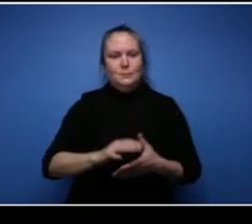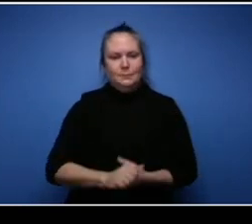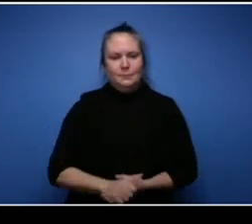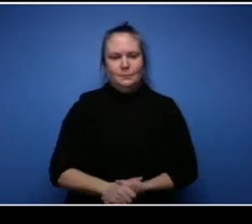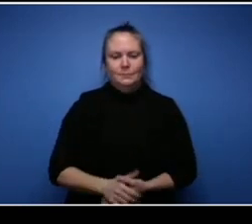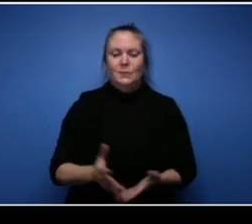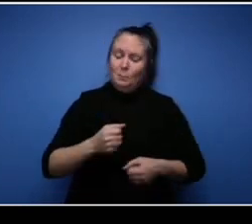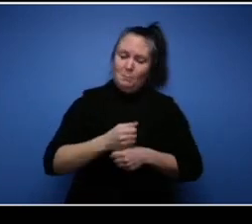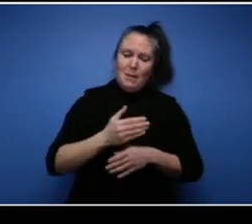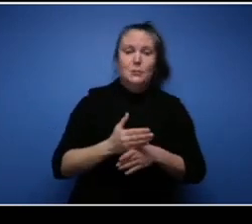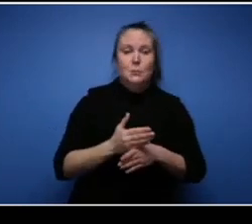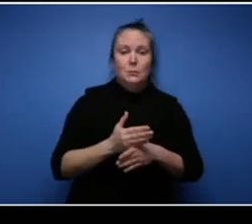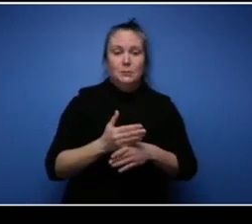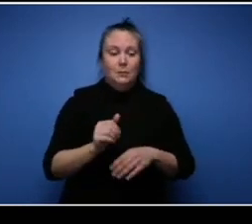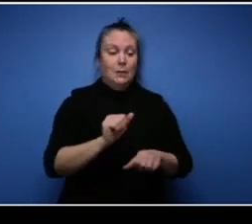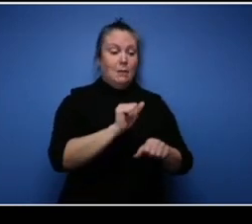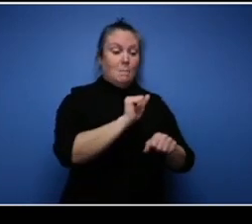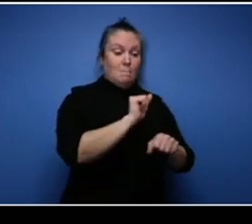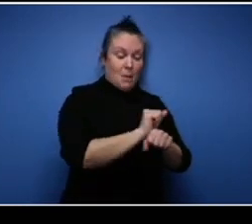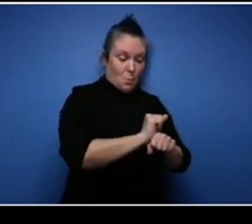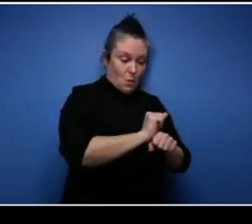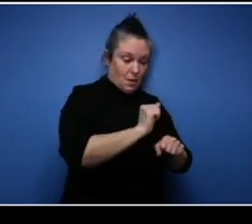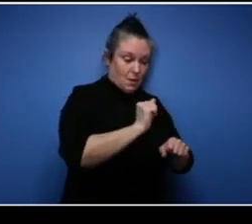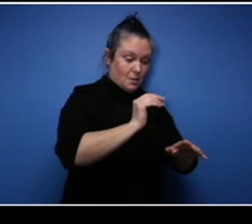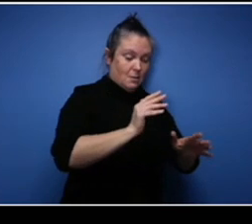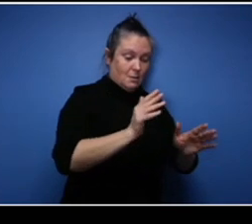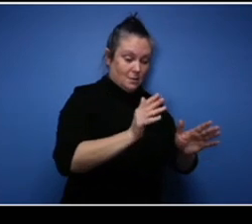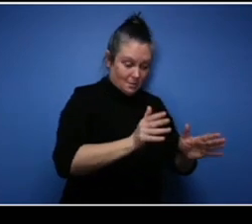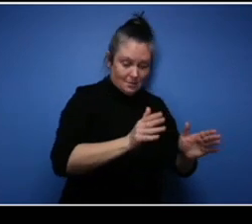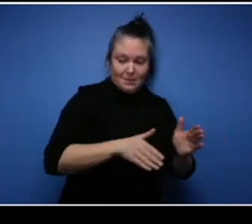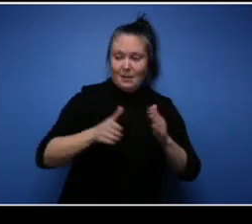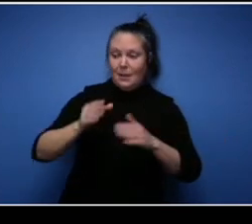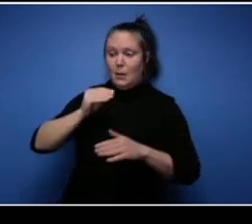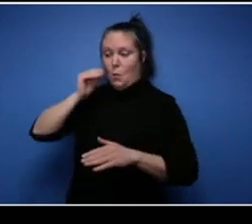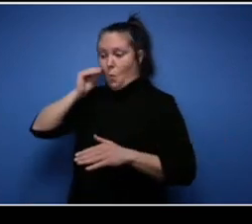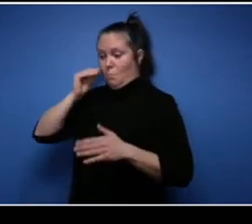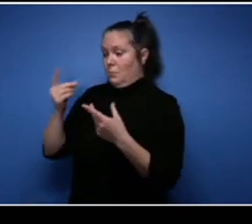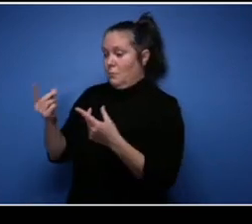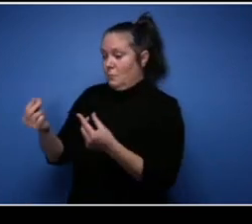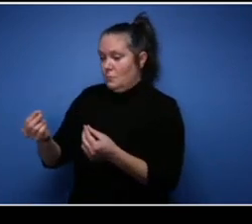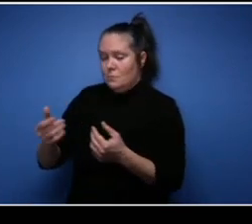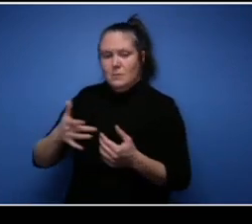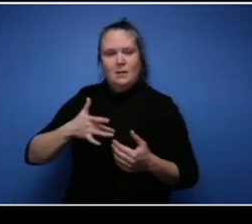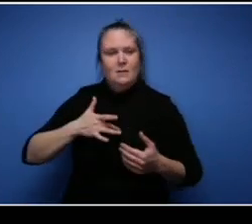to work and and take it as a whole but outside of that I mean it's it's uh you know between